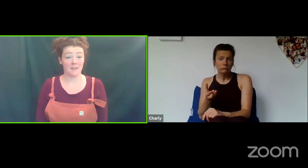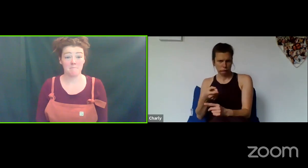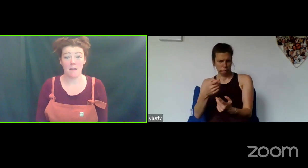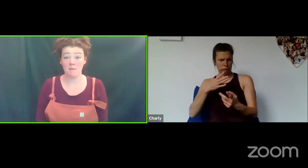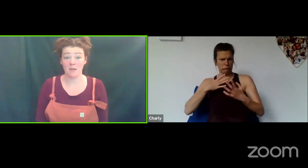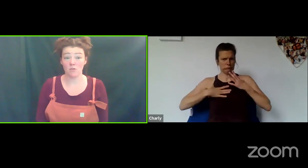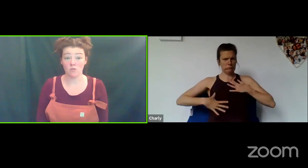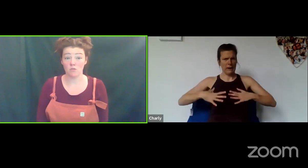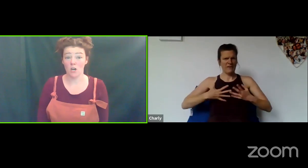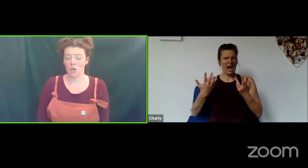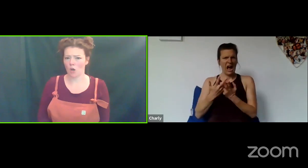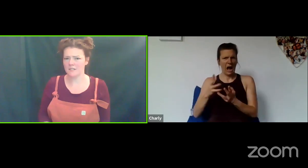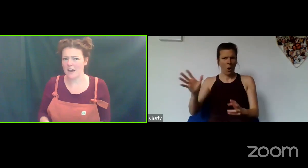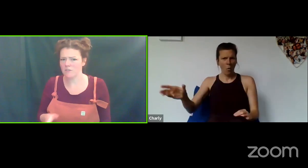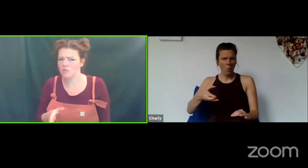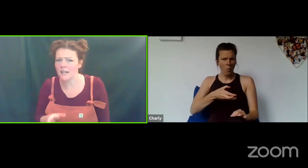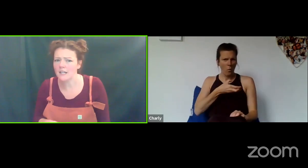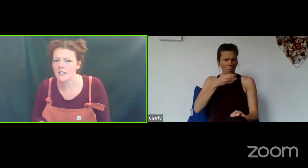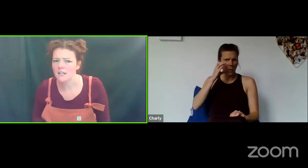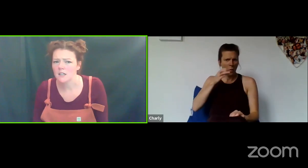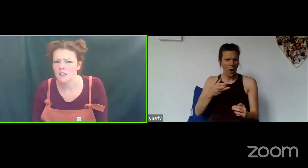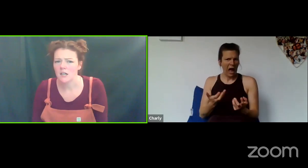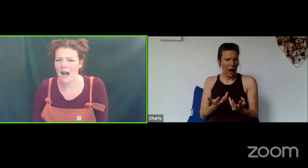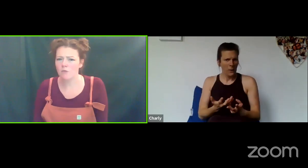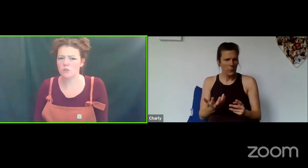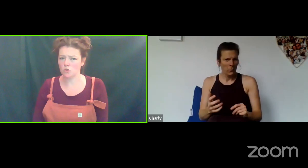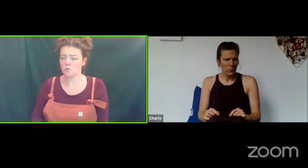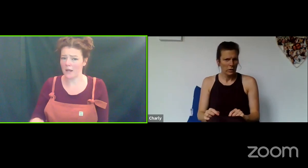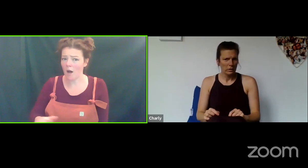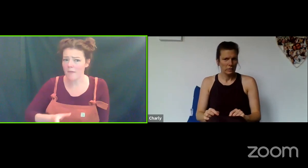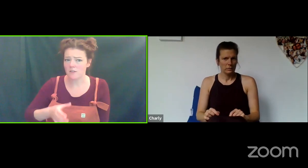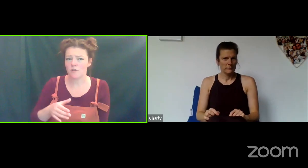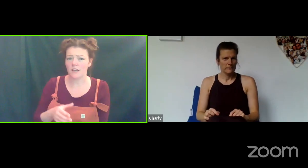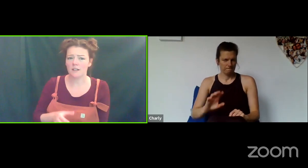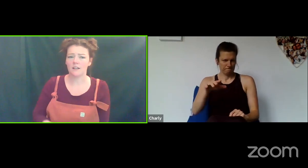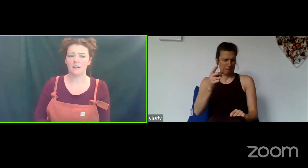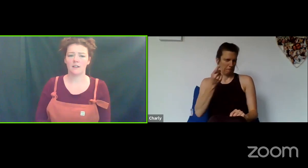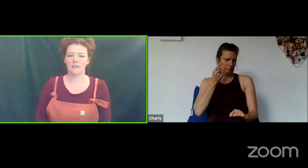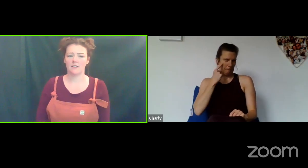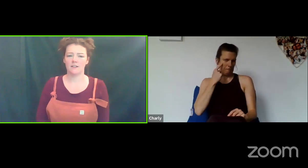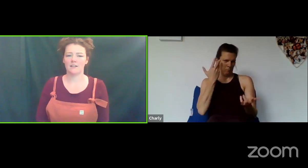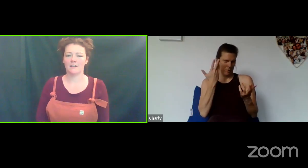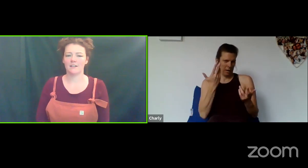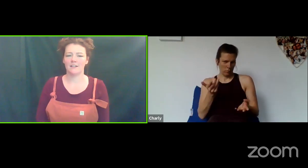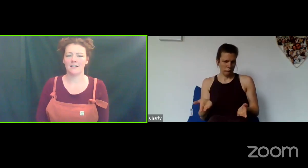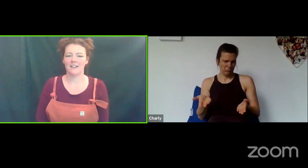Maybe you're going to have a drink. How would you pick up that drink?